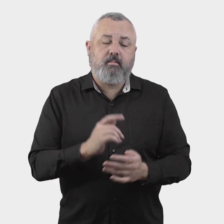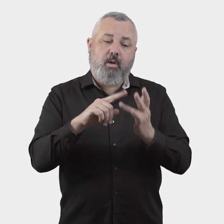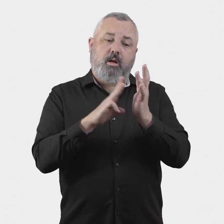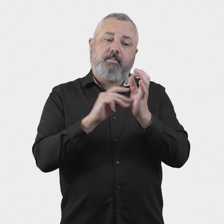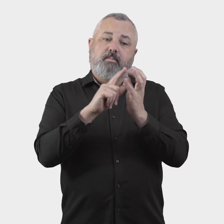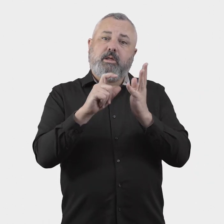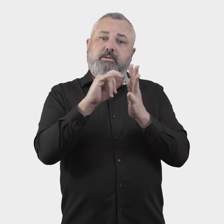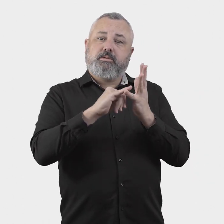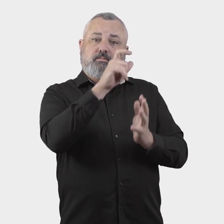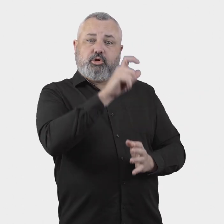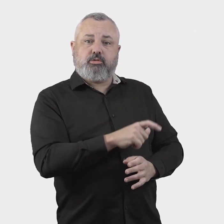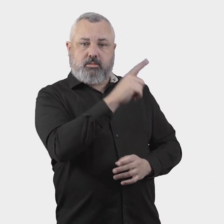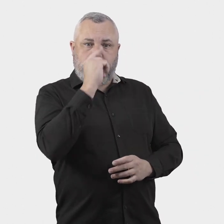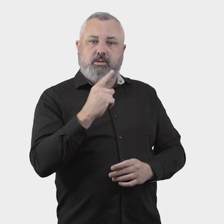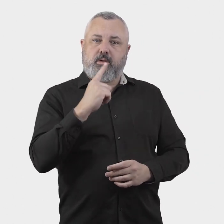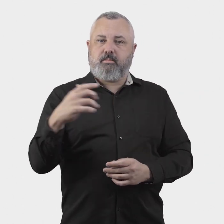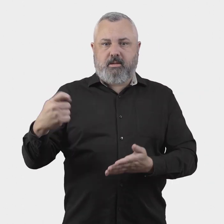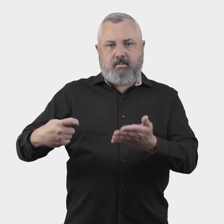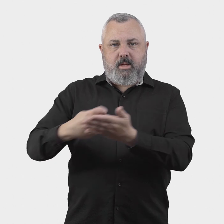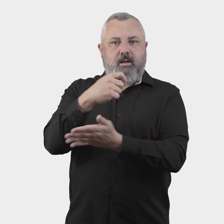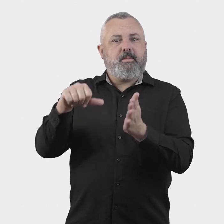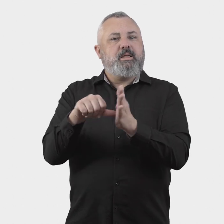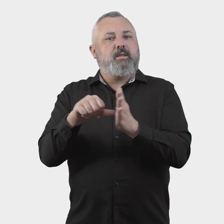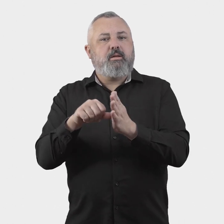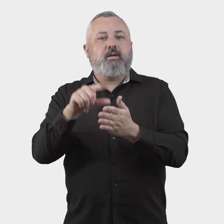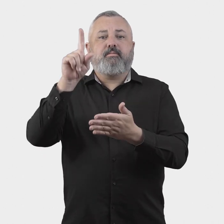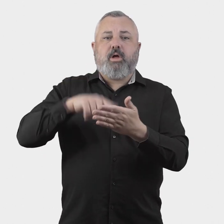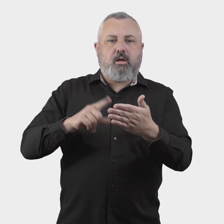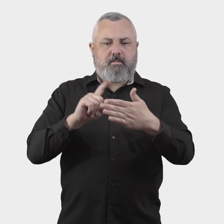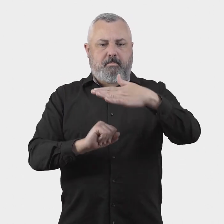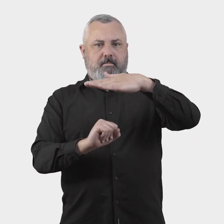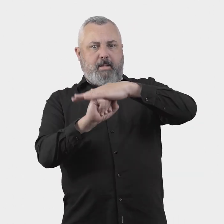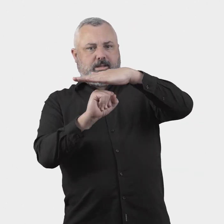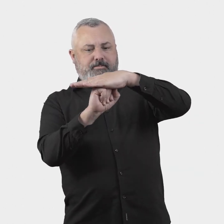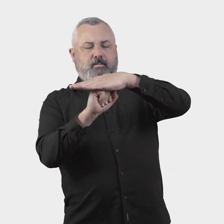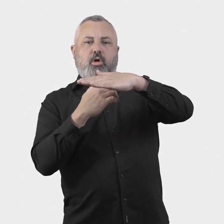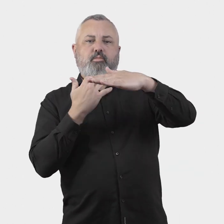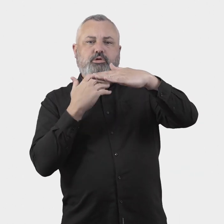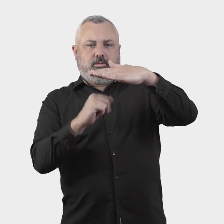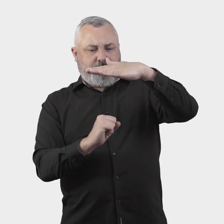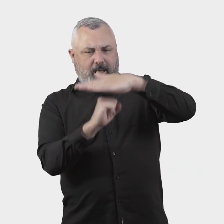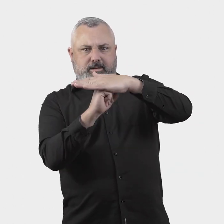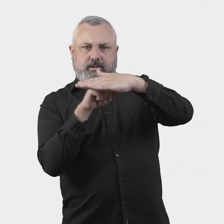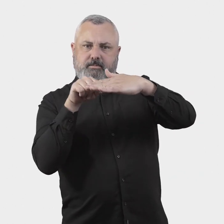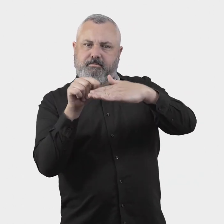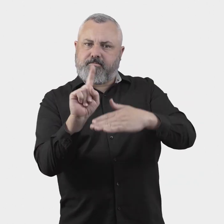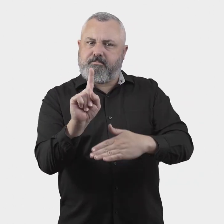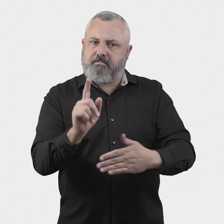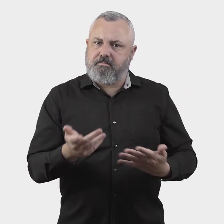19. What should be the maximum monetary amount the ombudsperson is able to award?